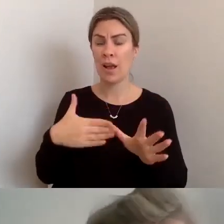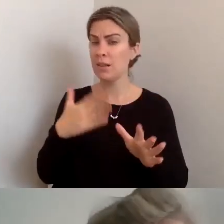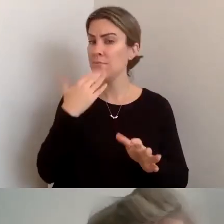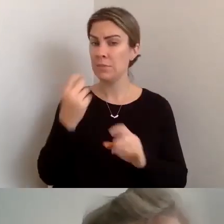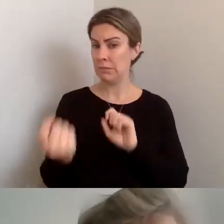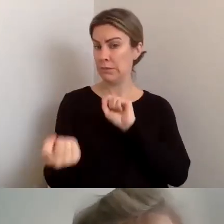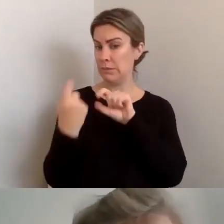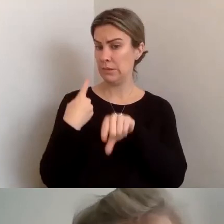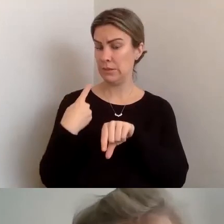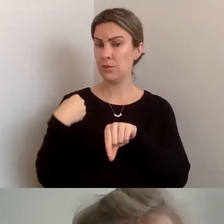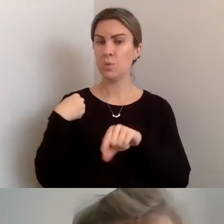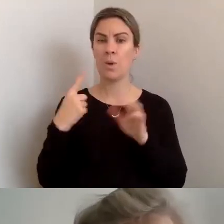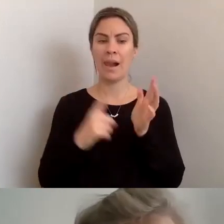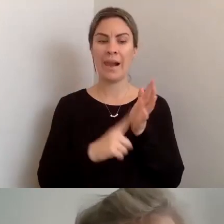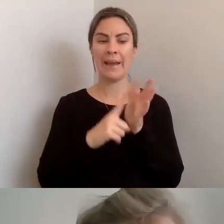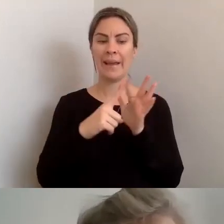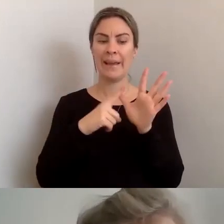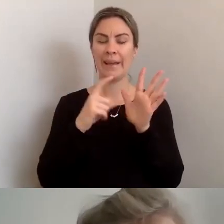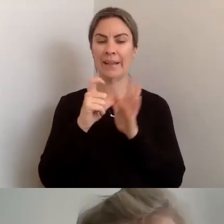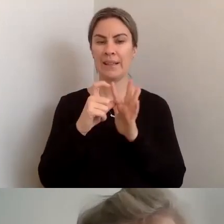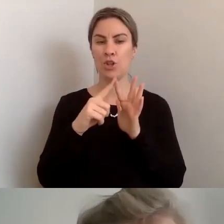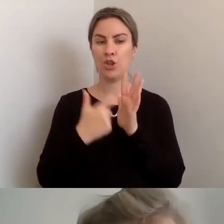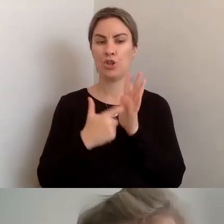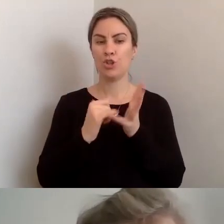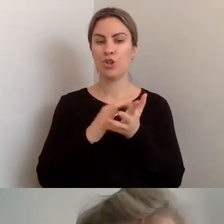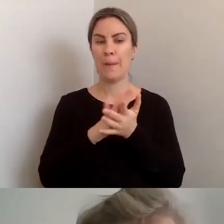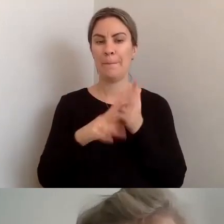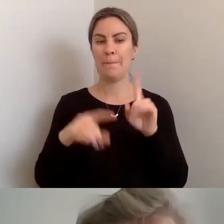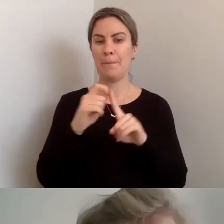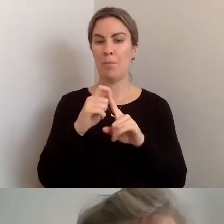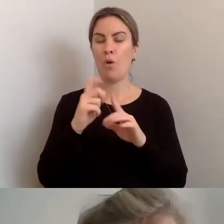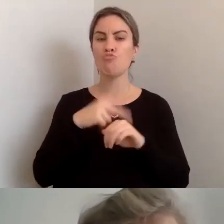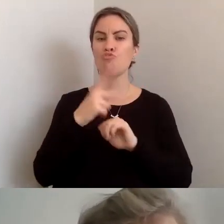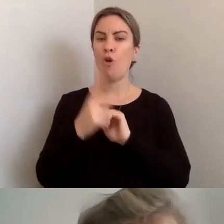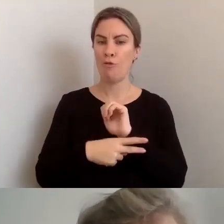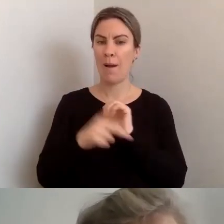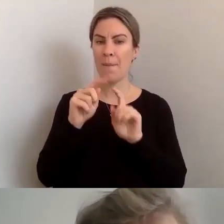leadershipprogram@australiacouncil.gov.au and we'll happily pass that